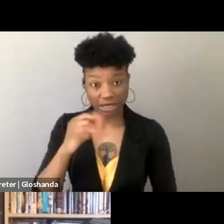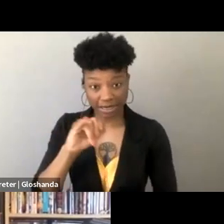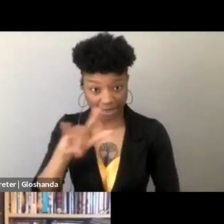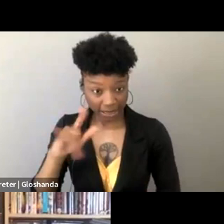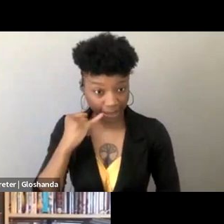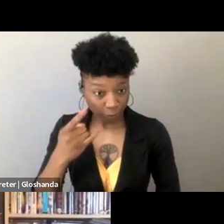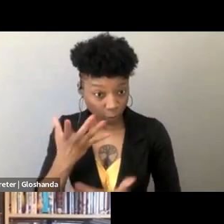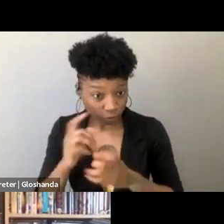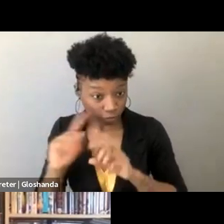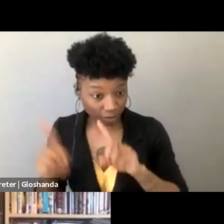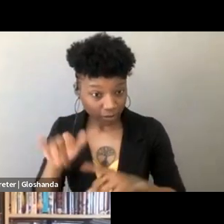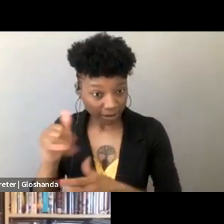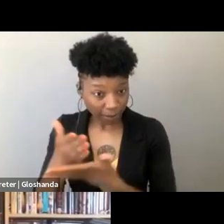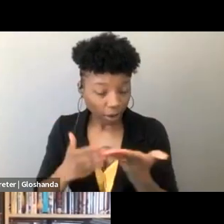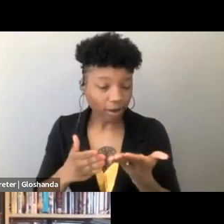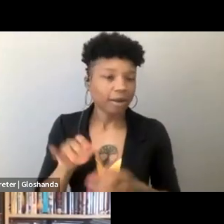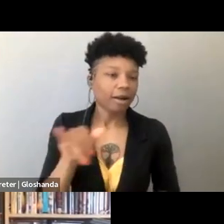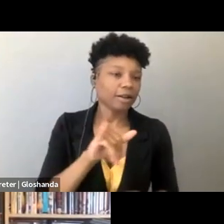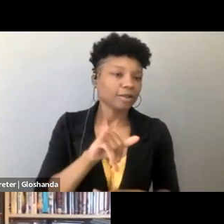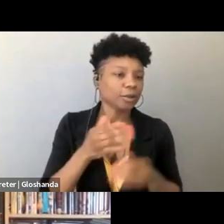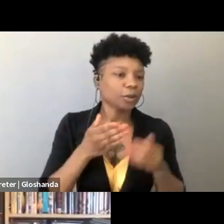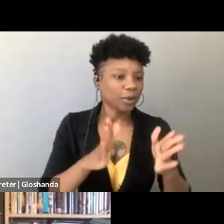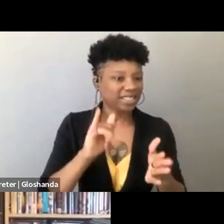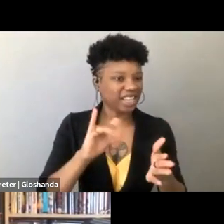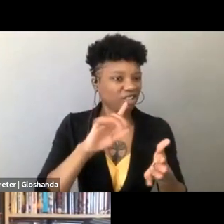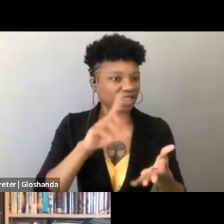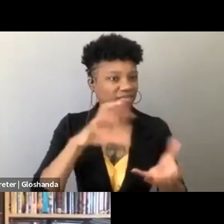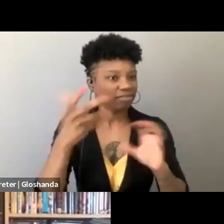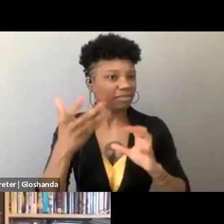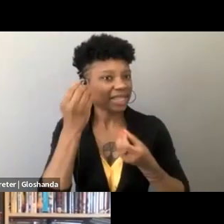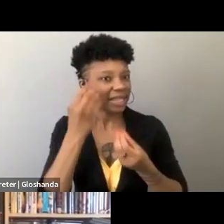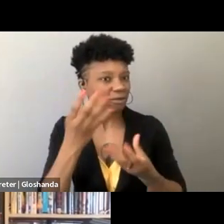and also the ways that, you know, this disrupts information networks that people need